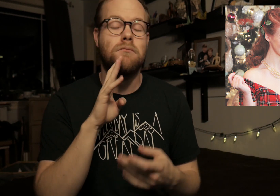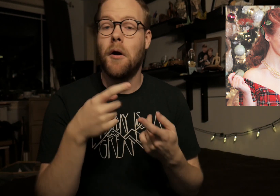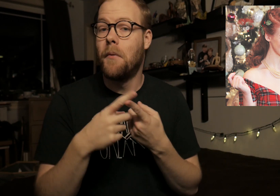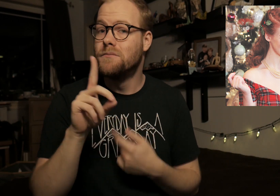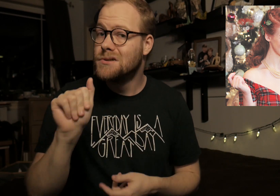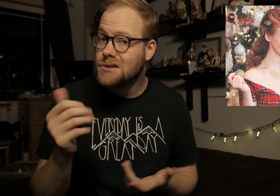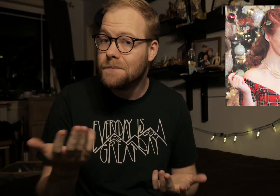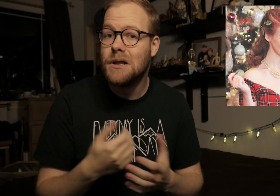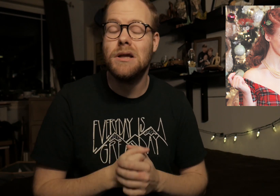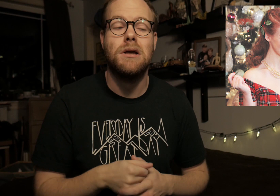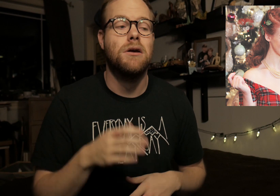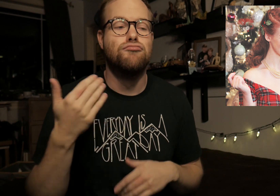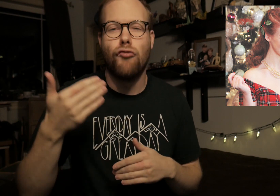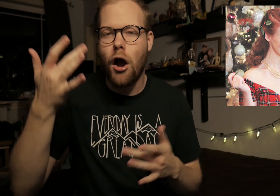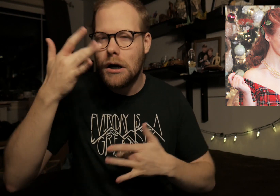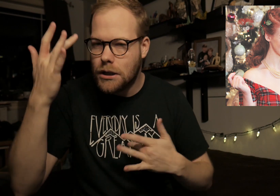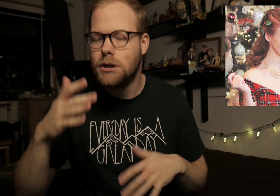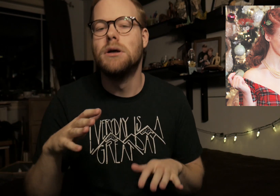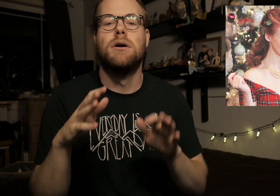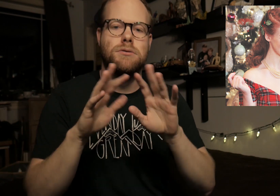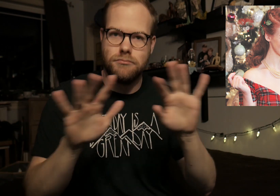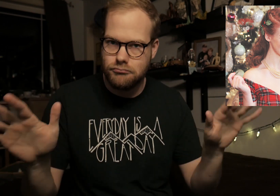She talks about disability, chronic illness, and so on.